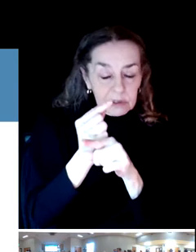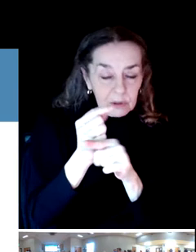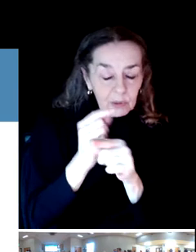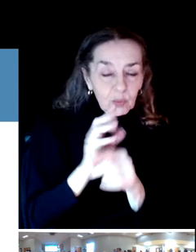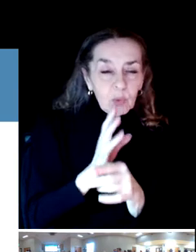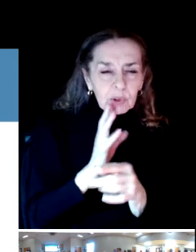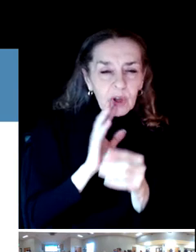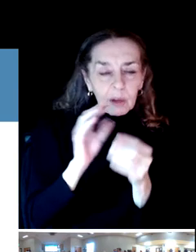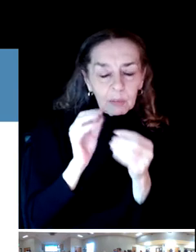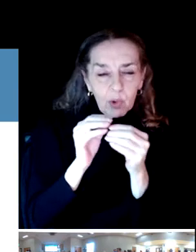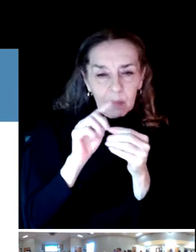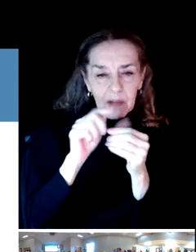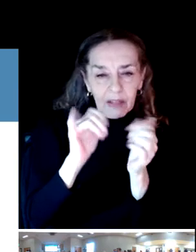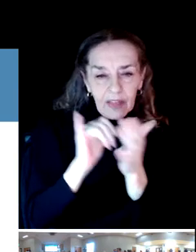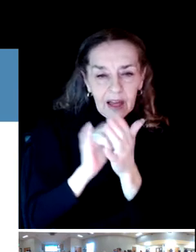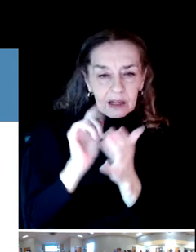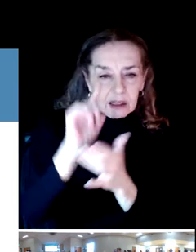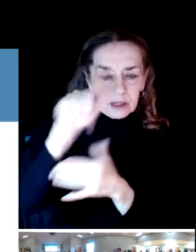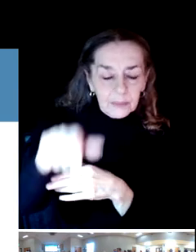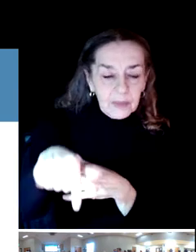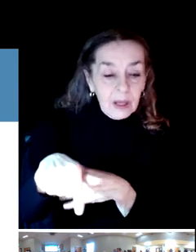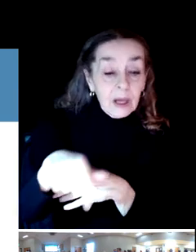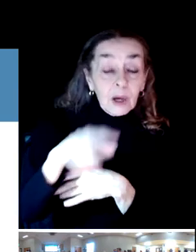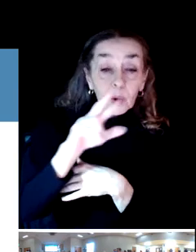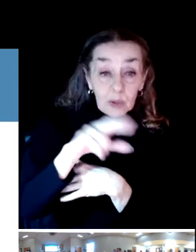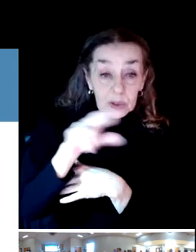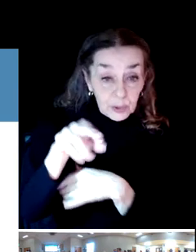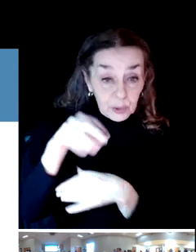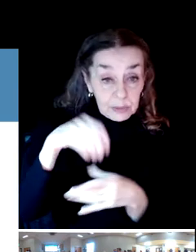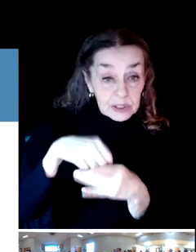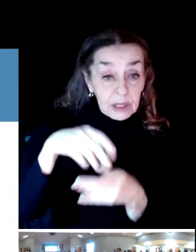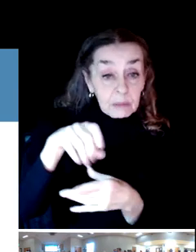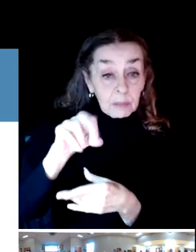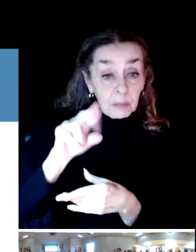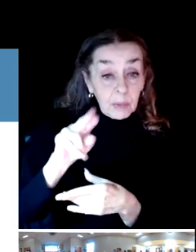So restrooms and parks. Sometimes they're unavailable.